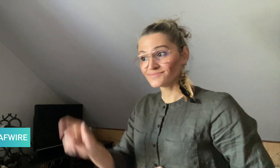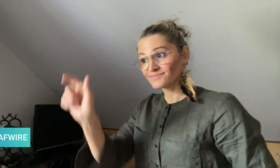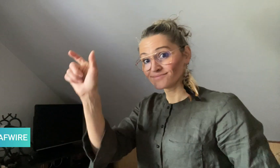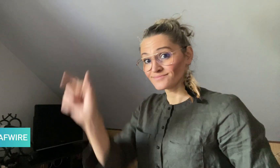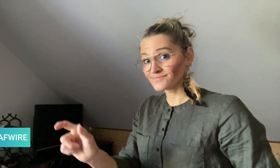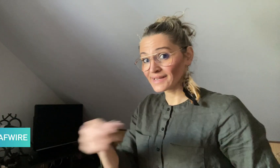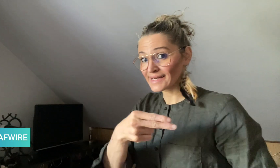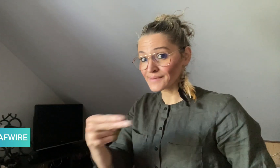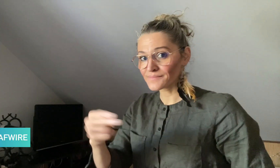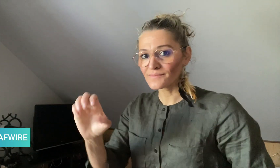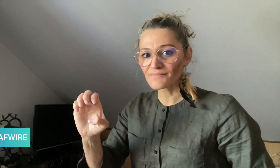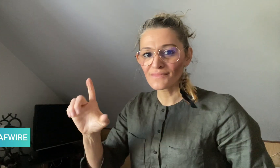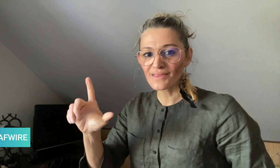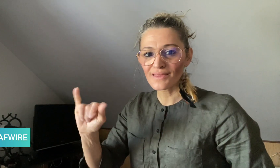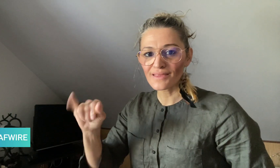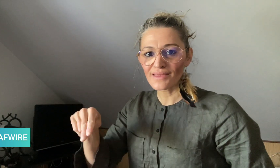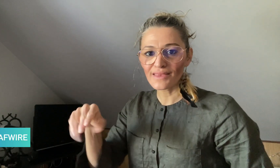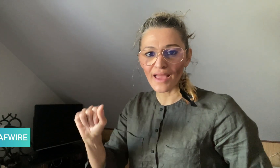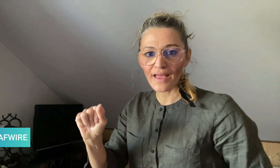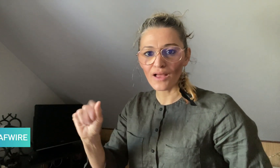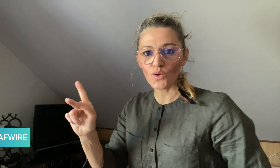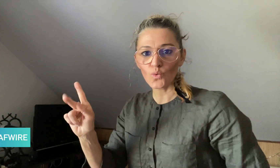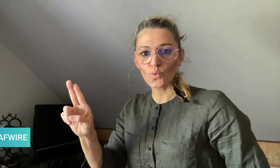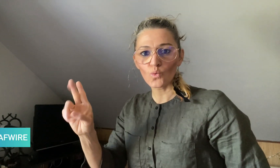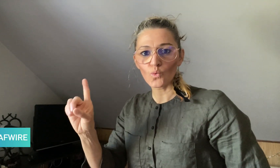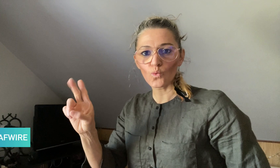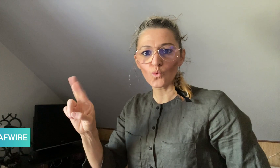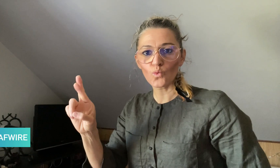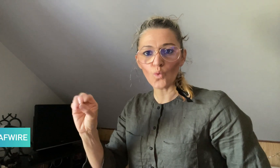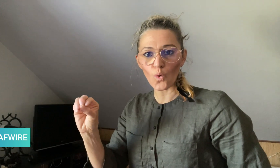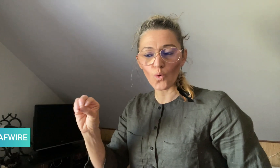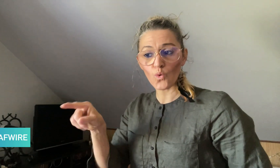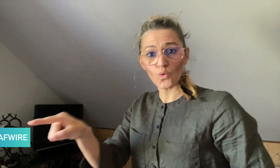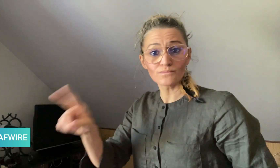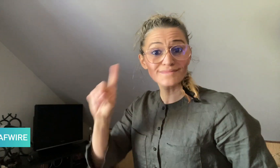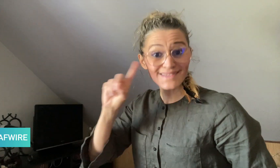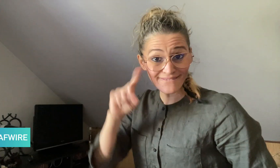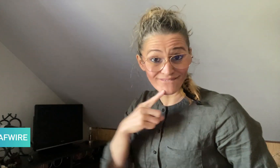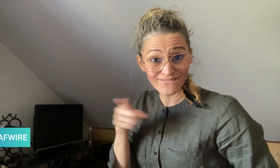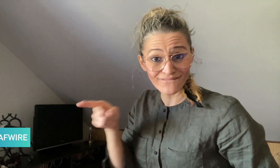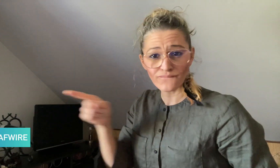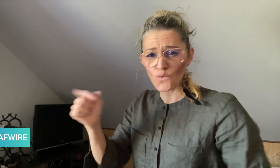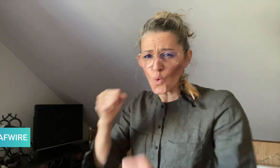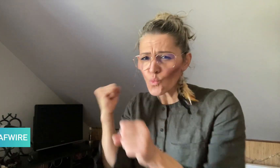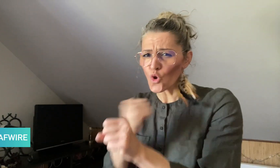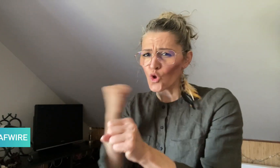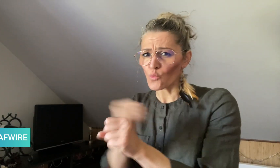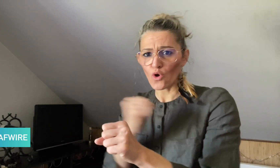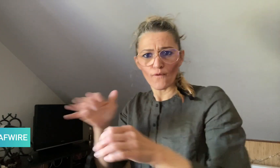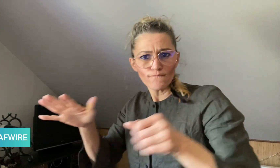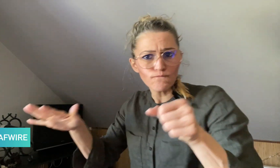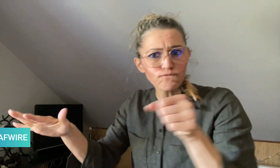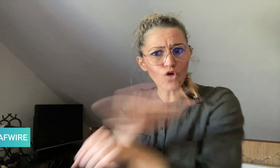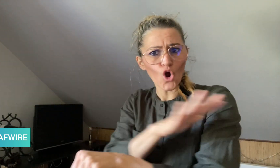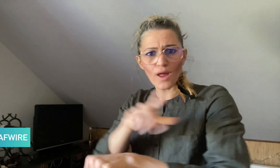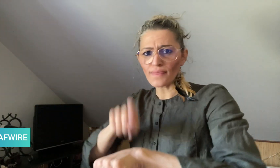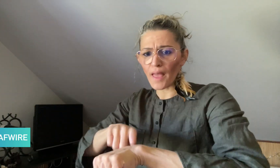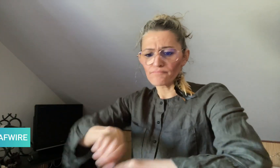Elina Kuduro is a Deaf full-time GrabFood driver who works